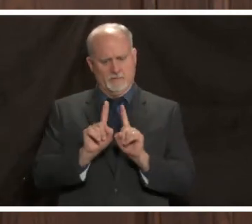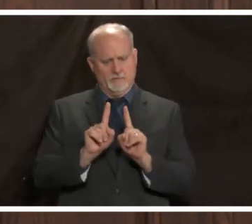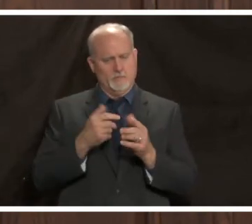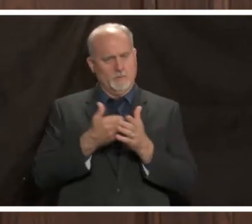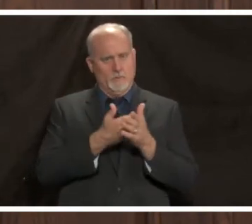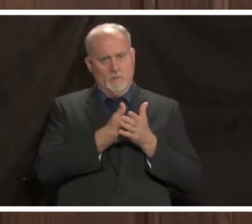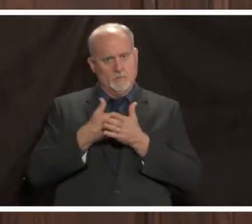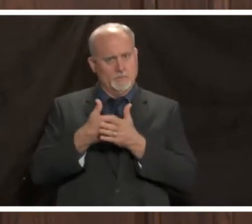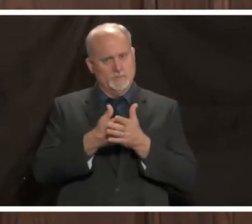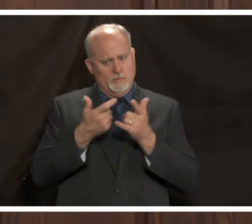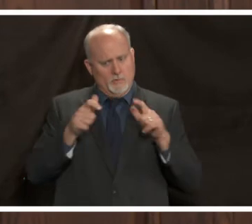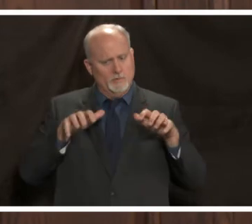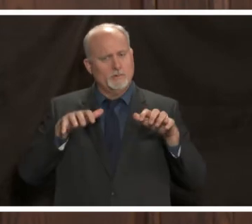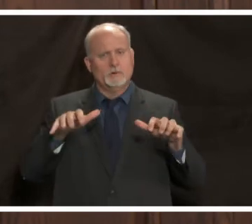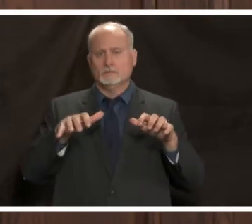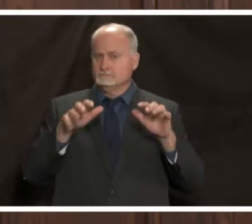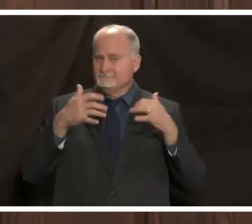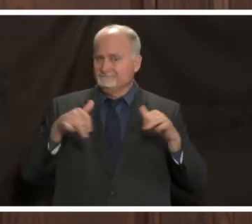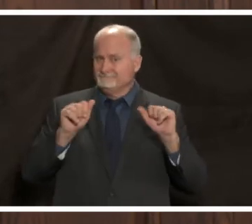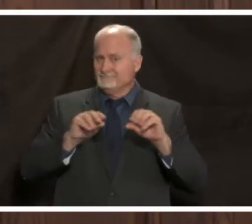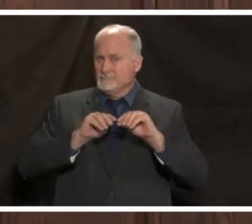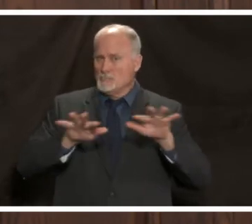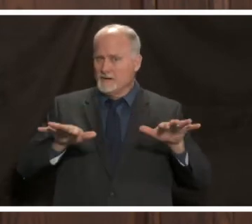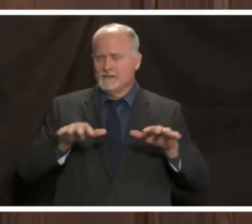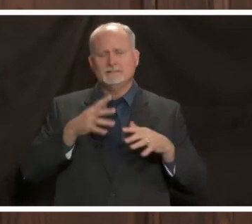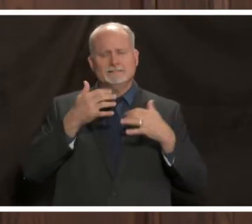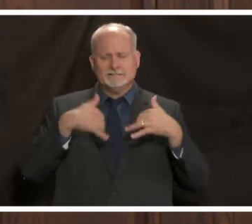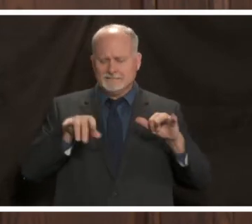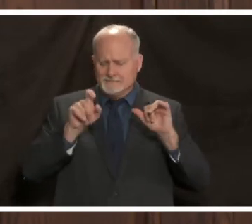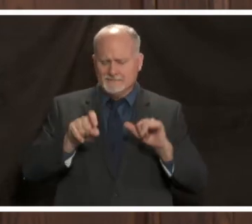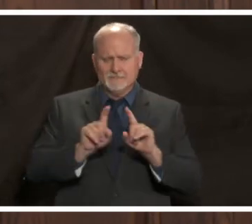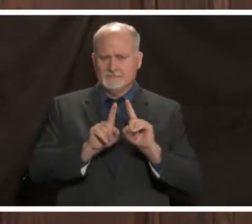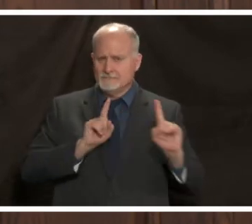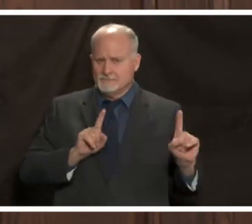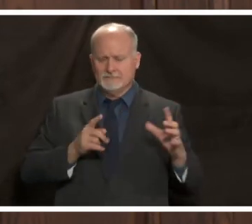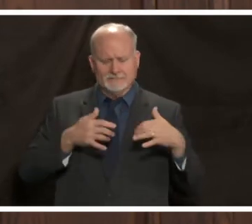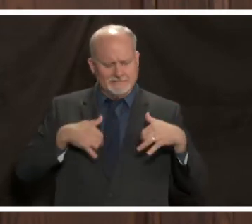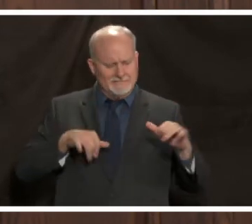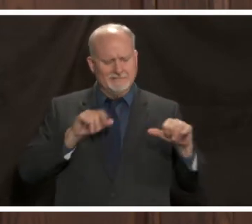in large crowds so you still need to do the distancing still need to wear the mask